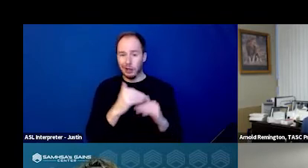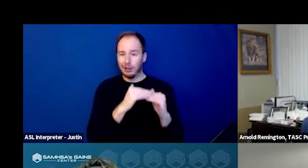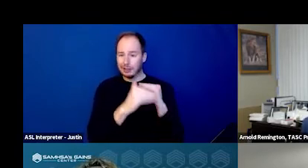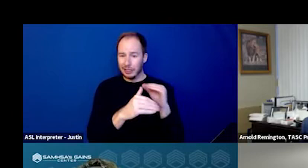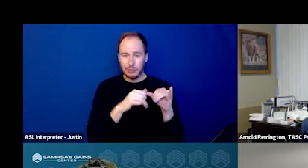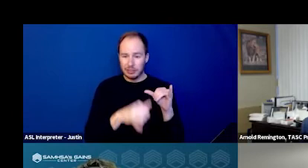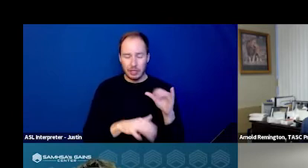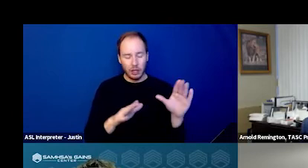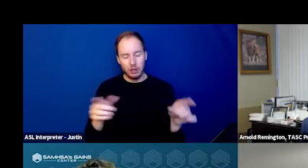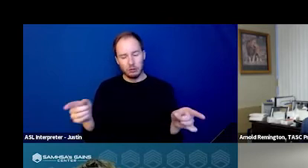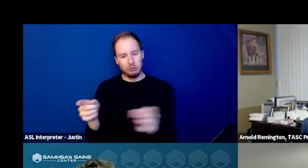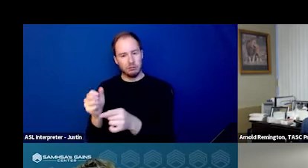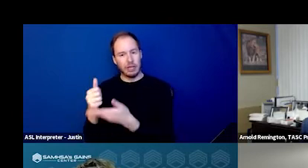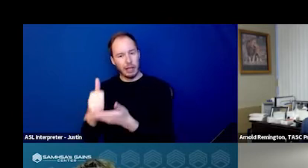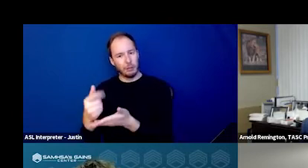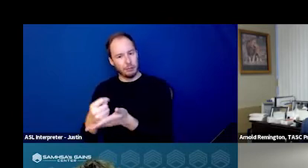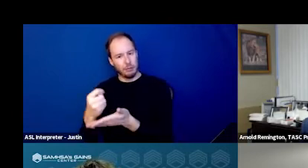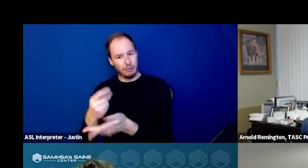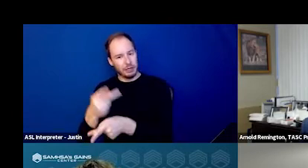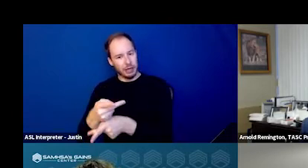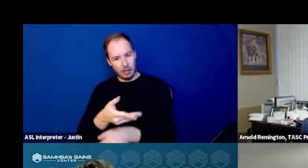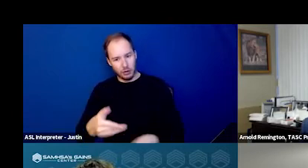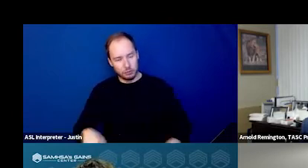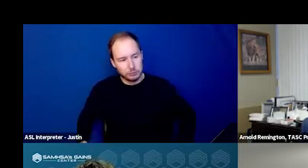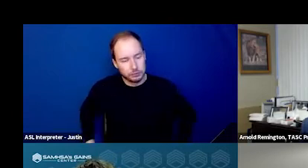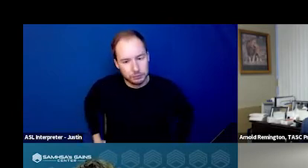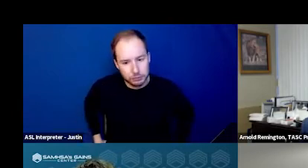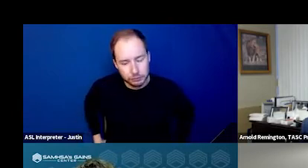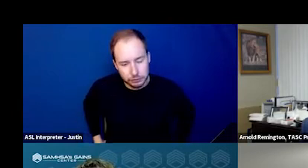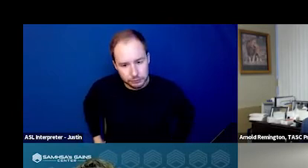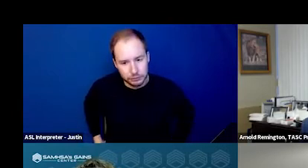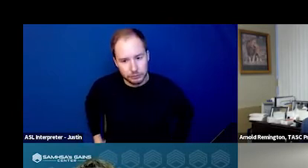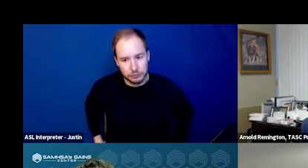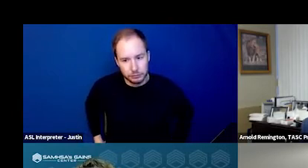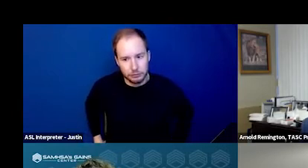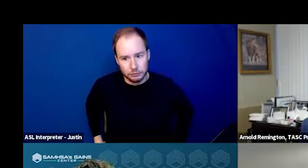So we are informing this particular project through transitional,